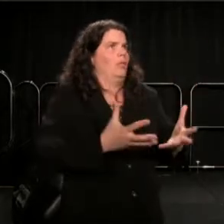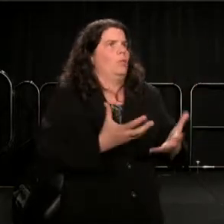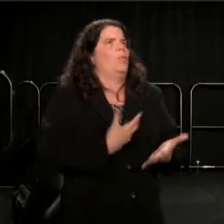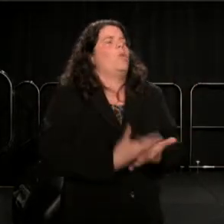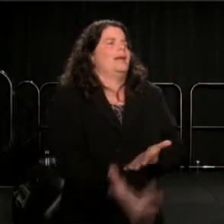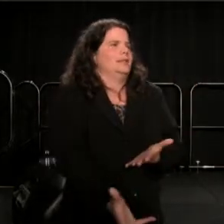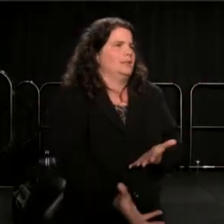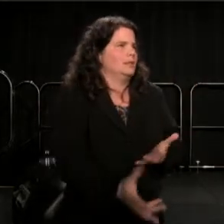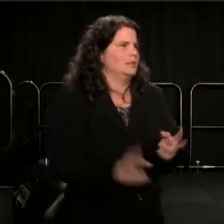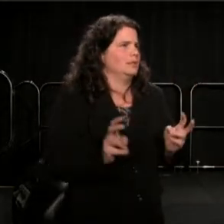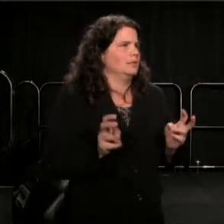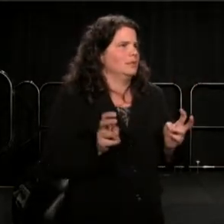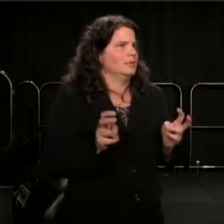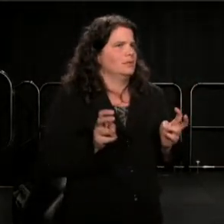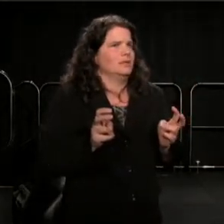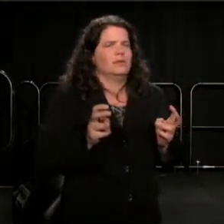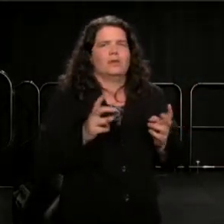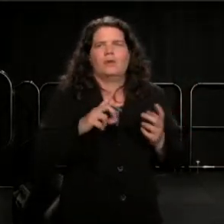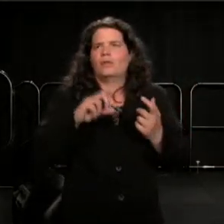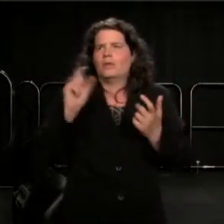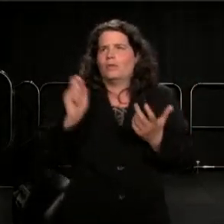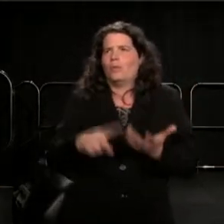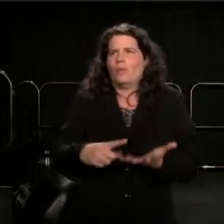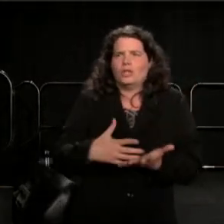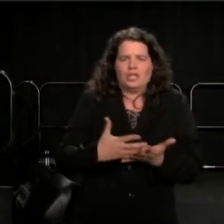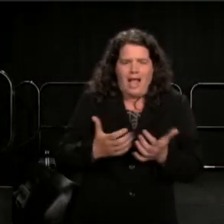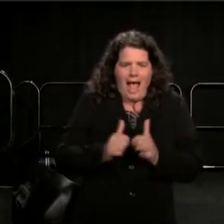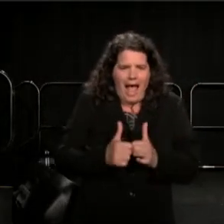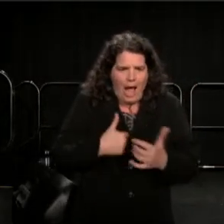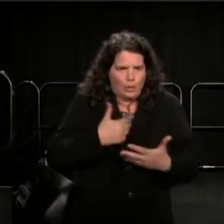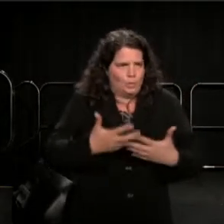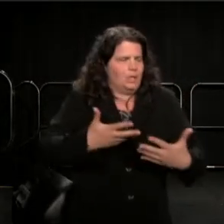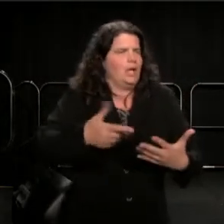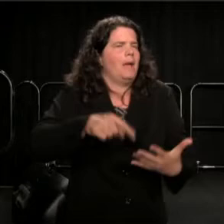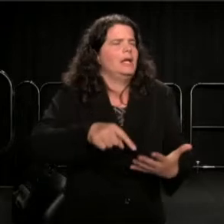Enormous question. Look, you and I, we've become-- whatever we've become,